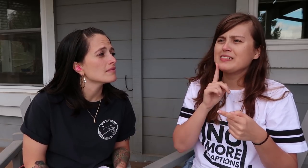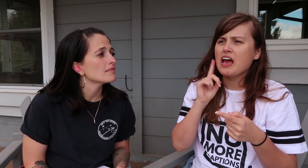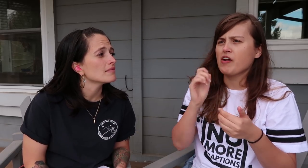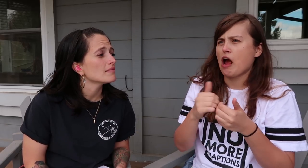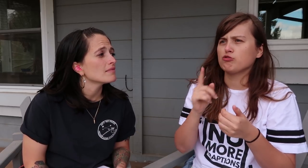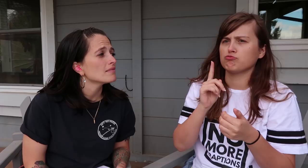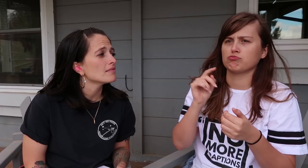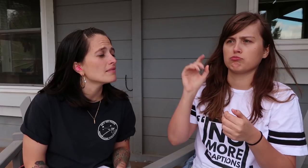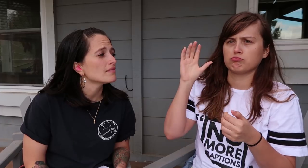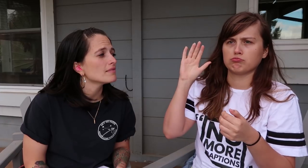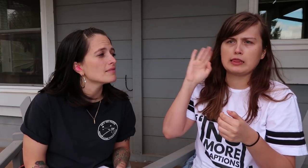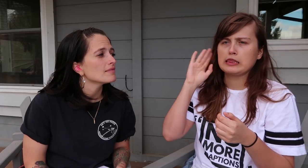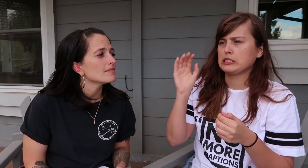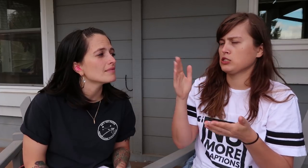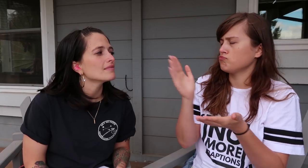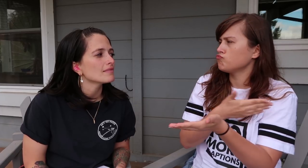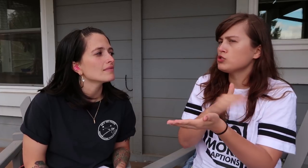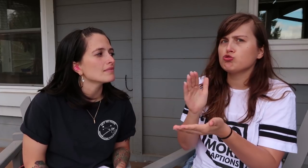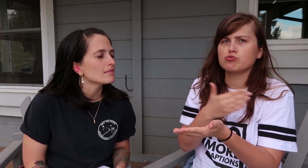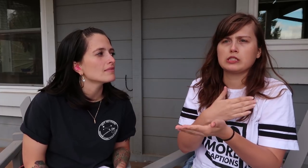wouldn’t want to be deaf because how could they listen to music,